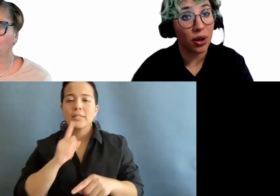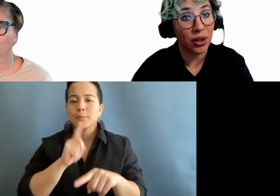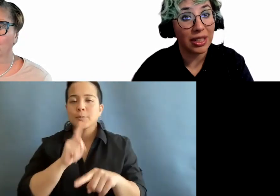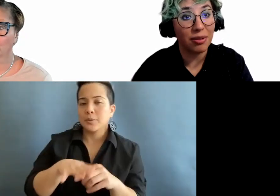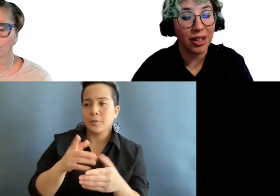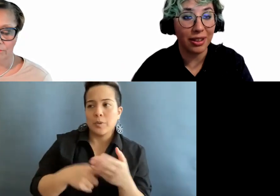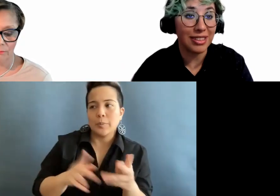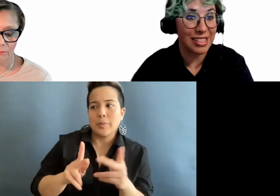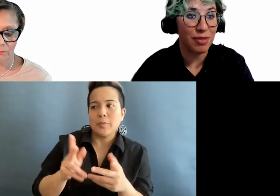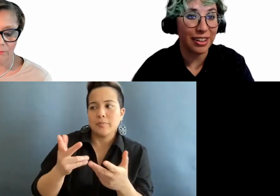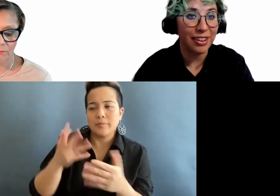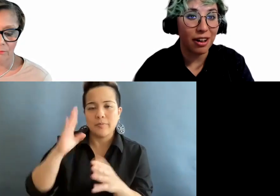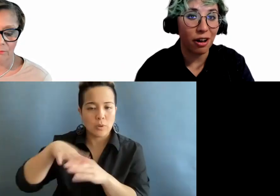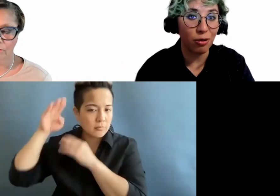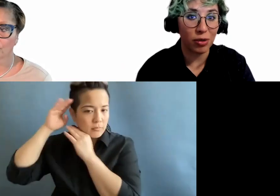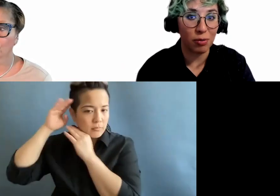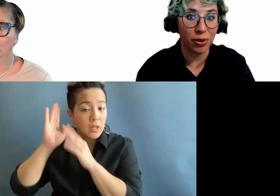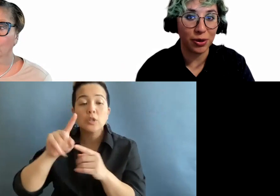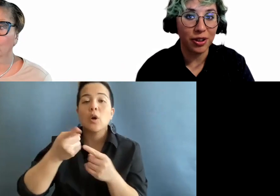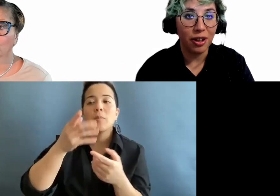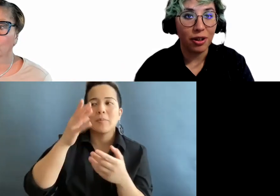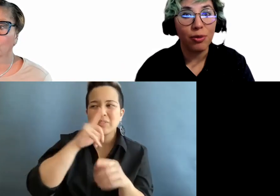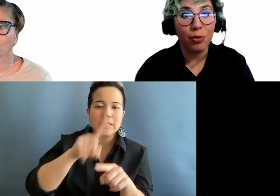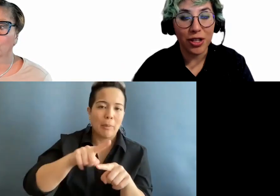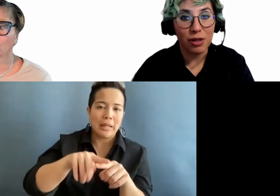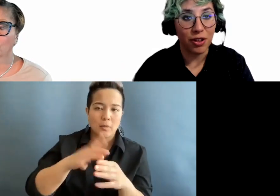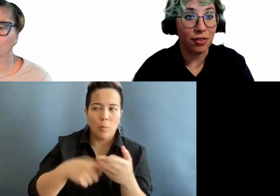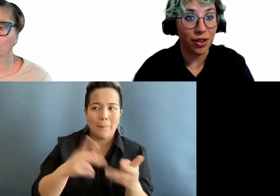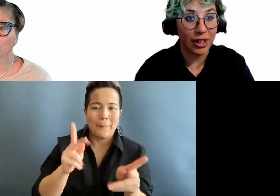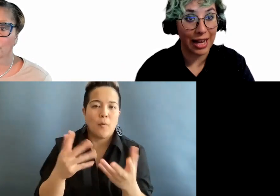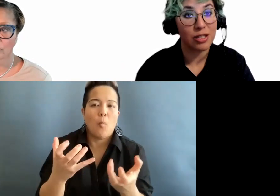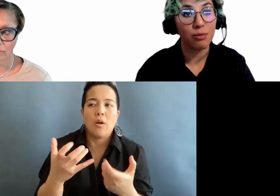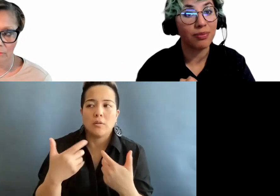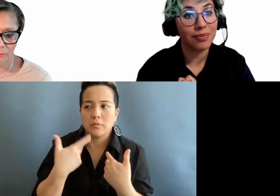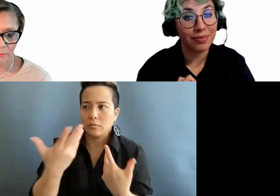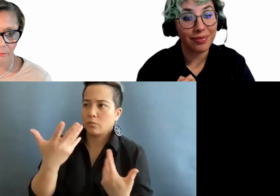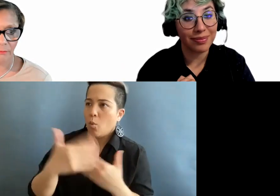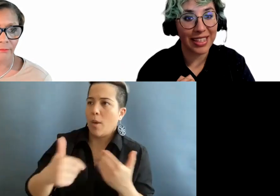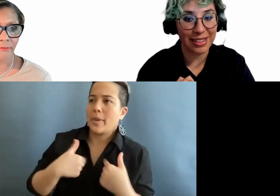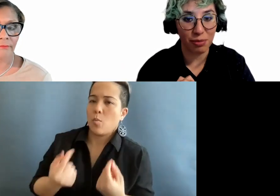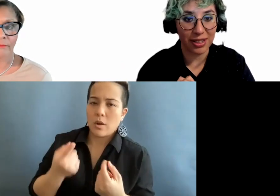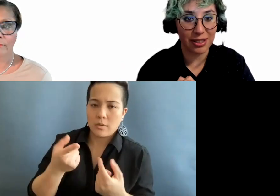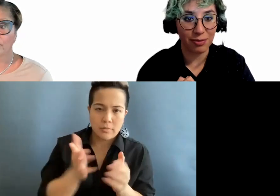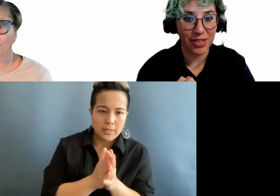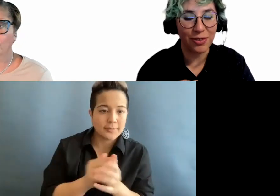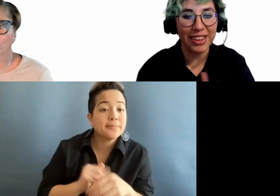called. It really does depend on what people want to be referred to as. Next slide, please.